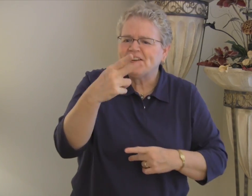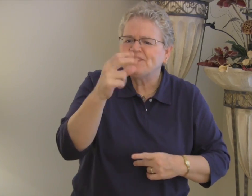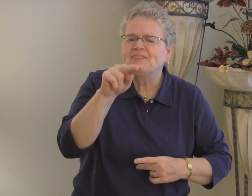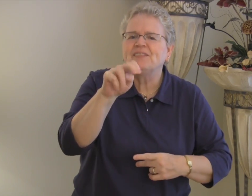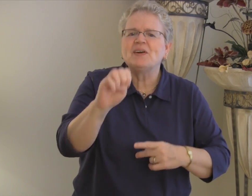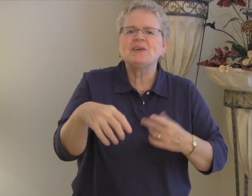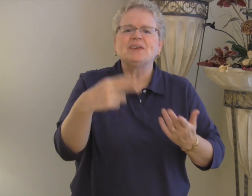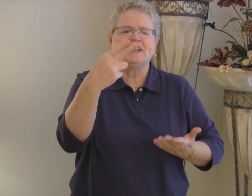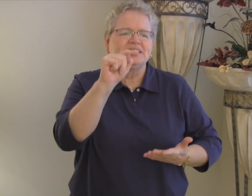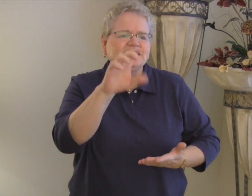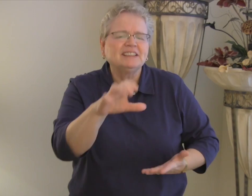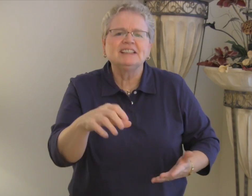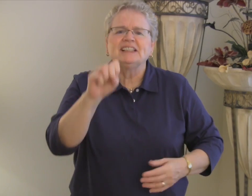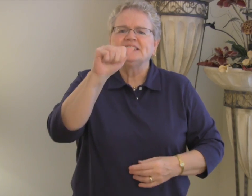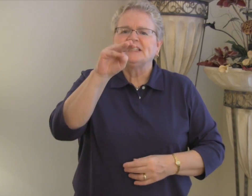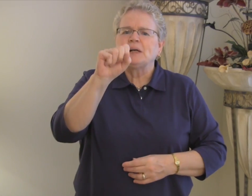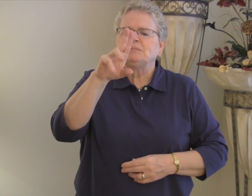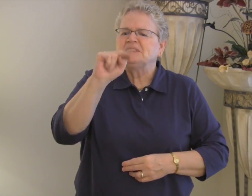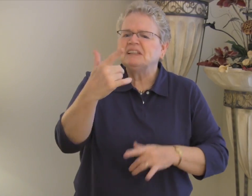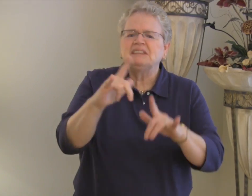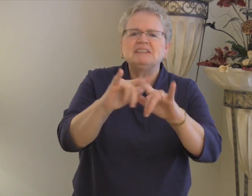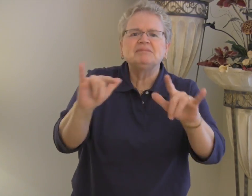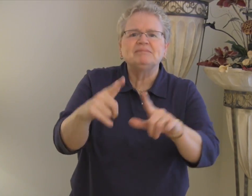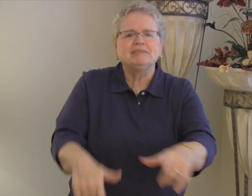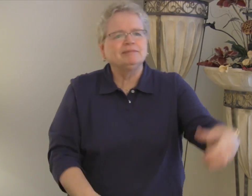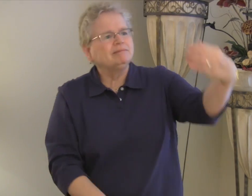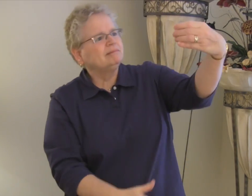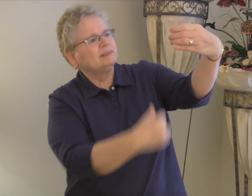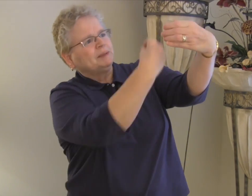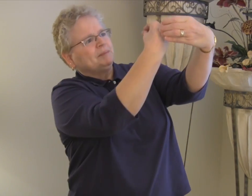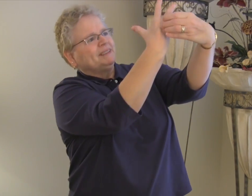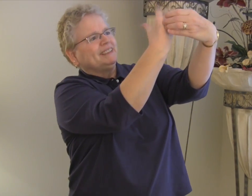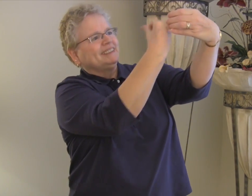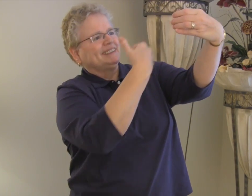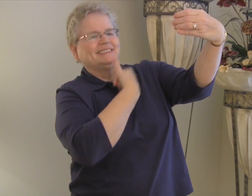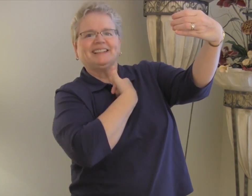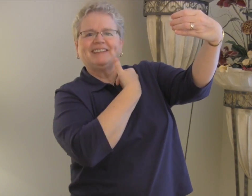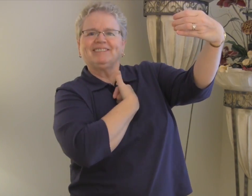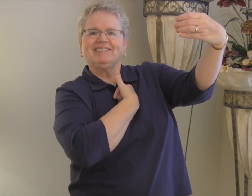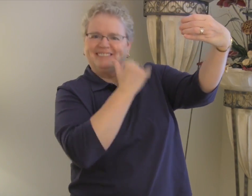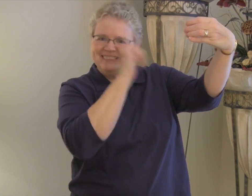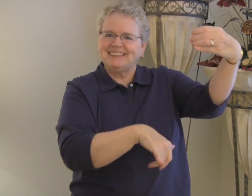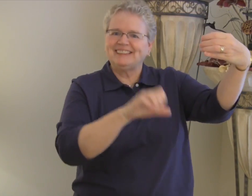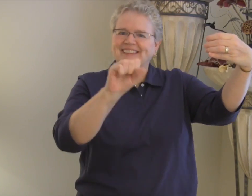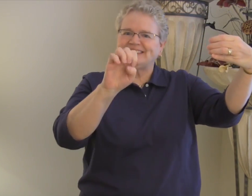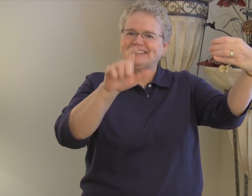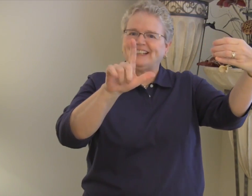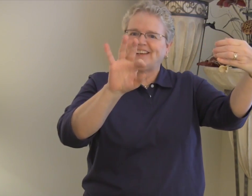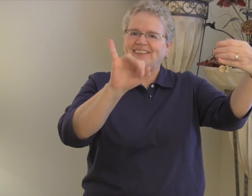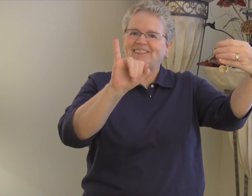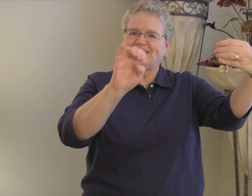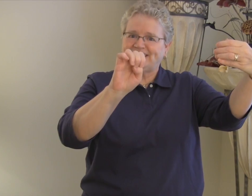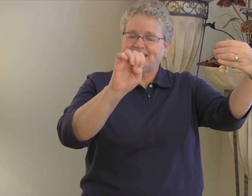self-portrait photograph, typically taken with a hand-held digital camera or camera phone.